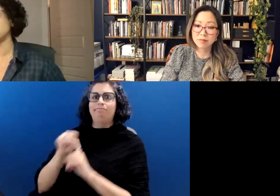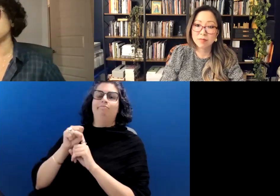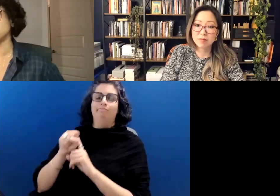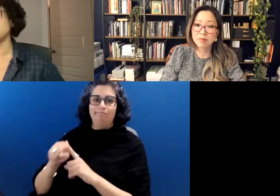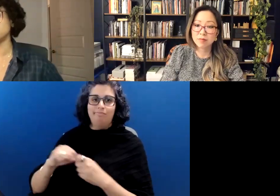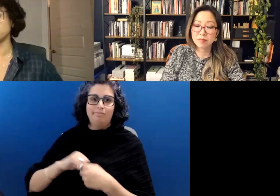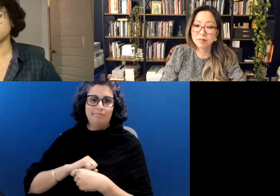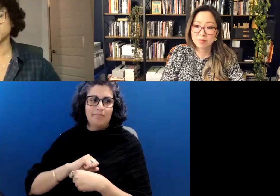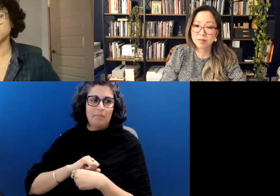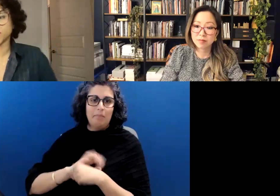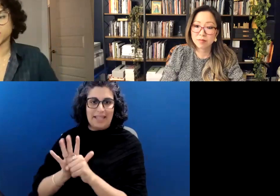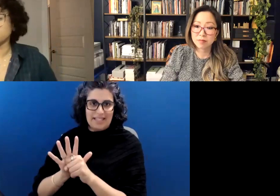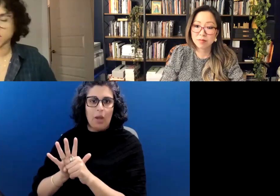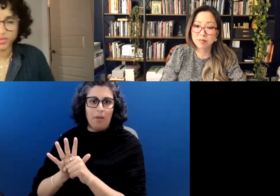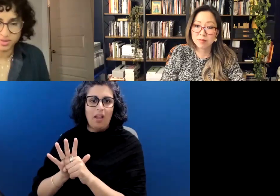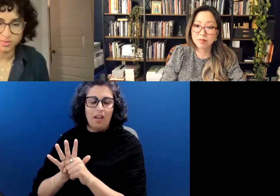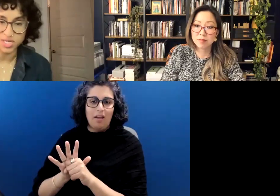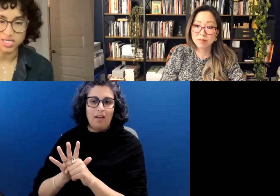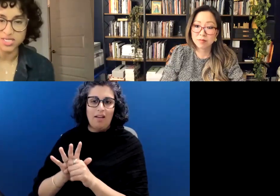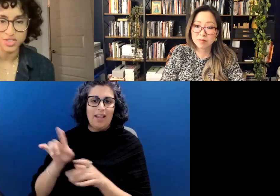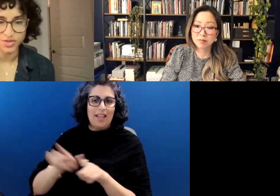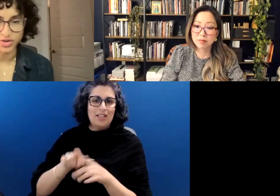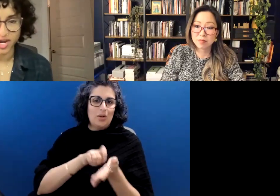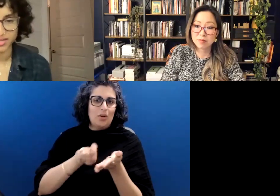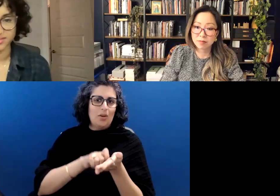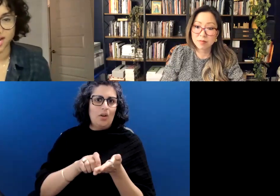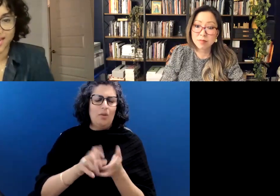in the sense that I sort of was sort of like, oh, my God, we need each other.